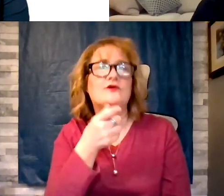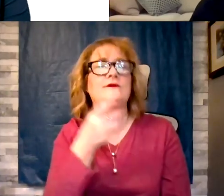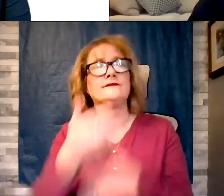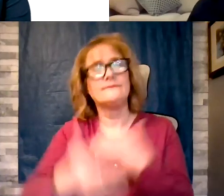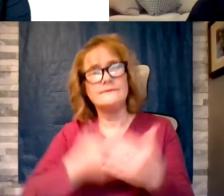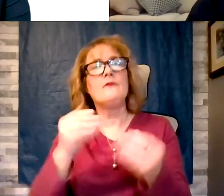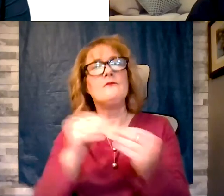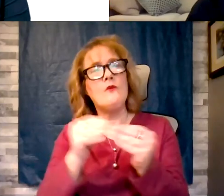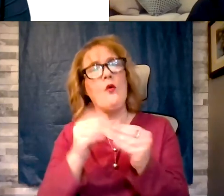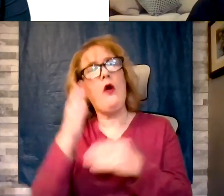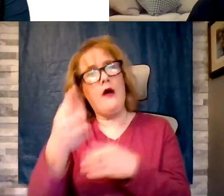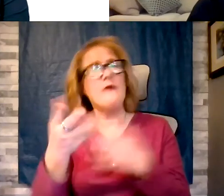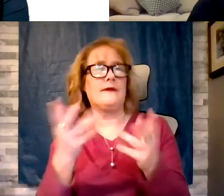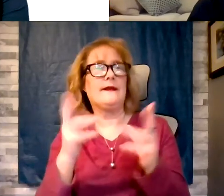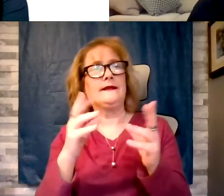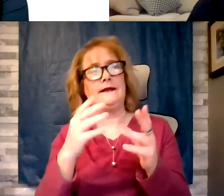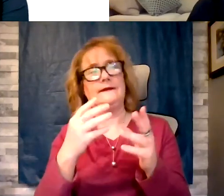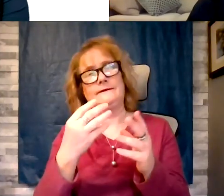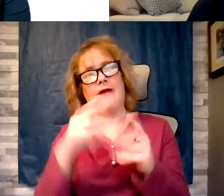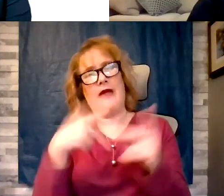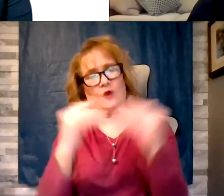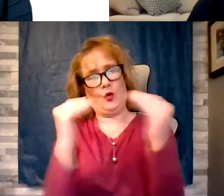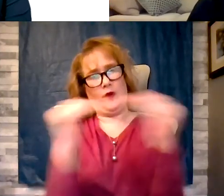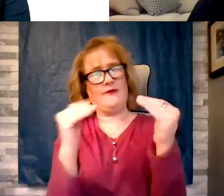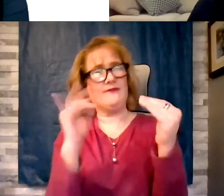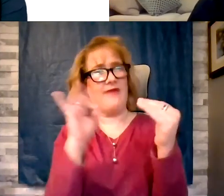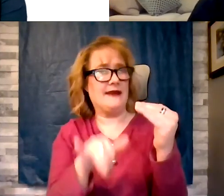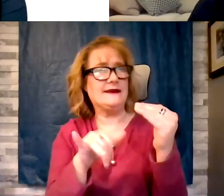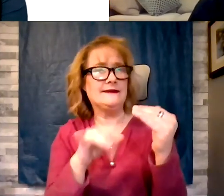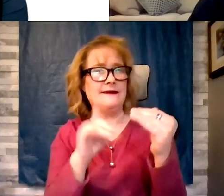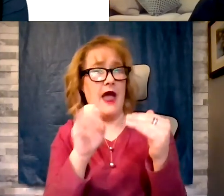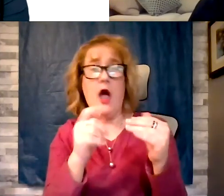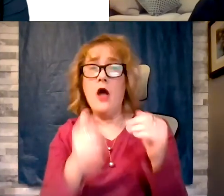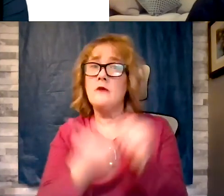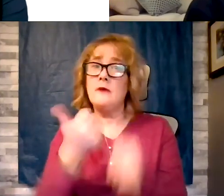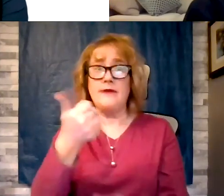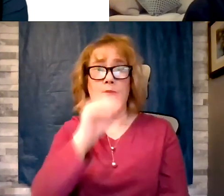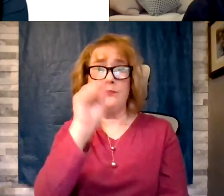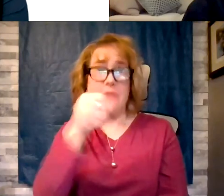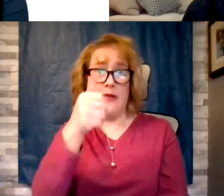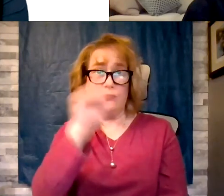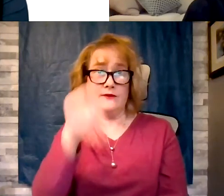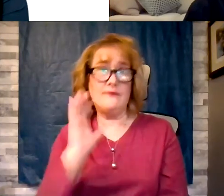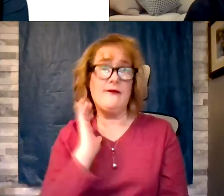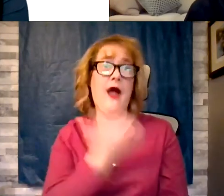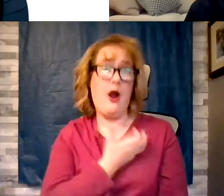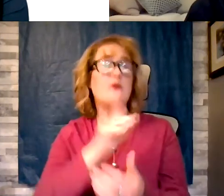equivalent. I would say 10% of our patients do actually become vegetarian and those guys they